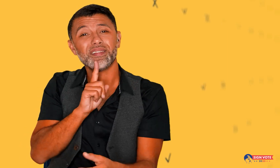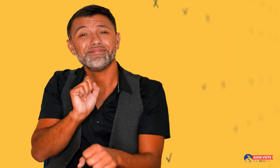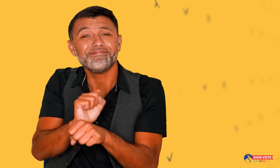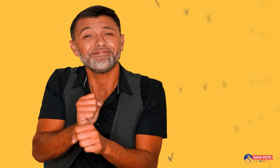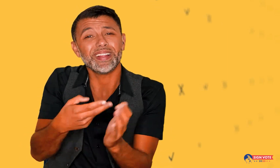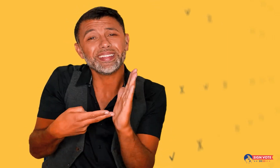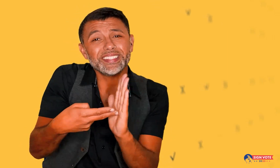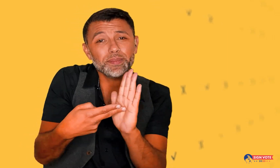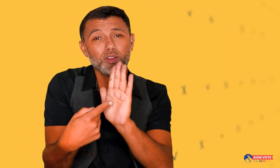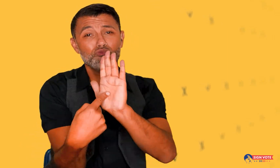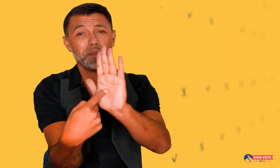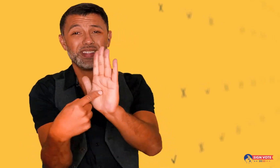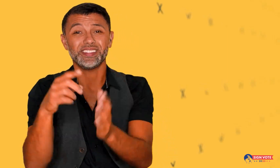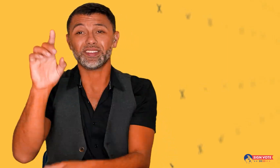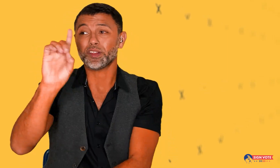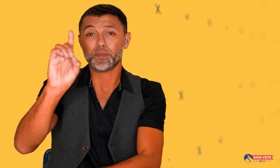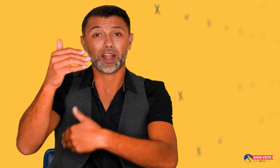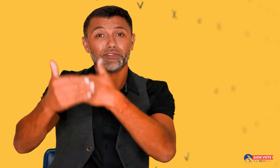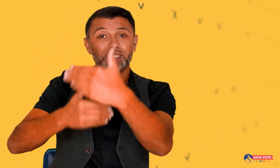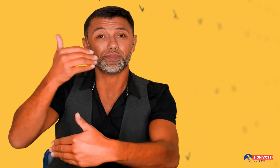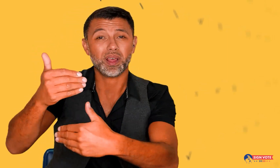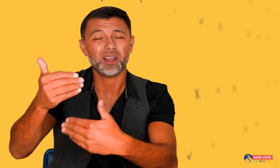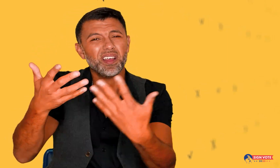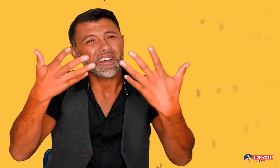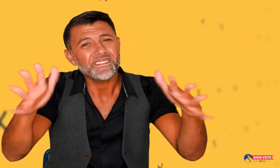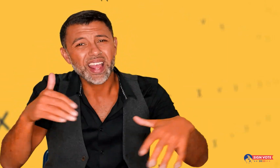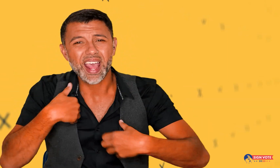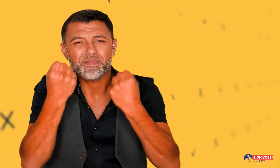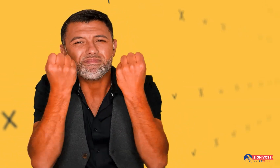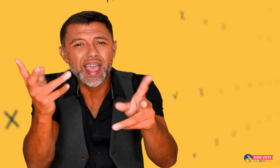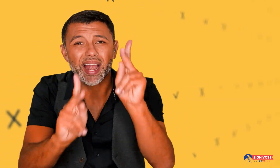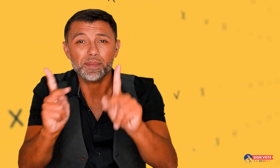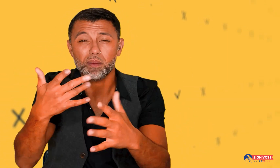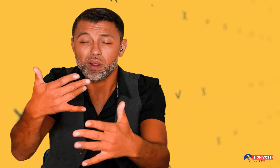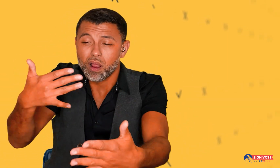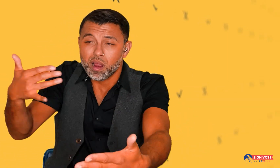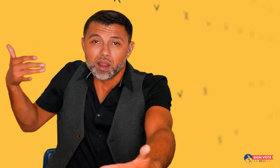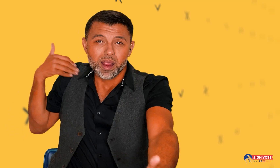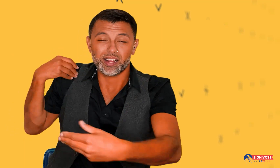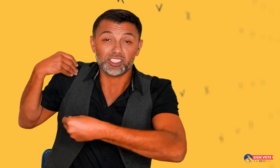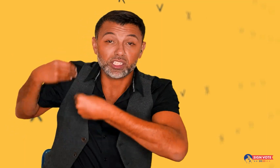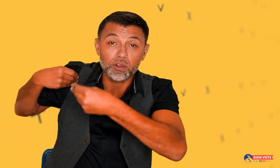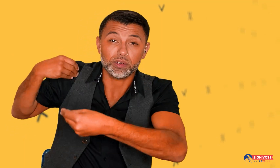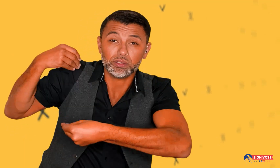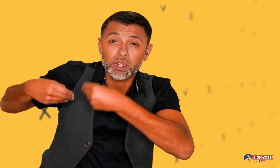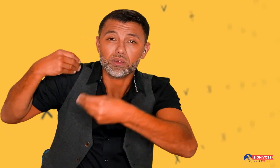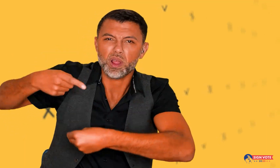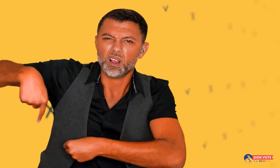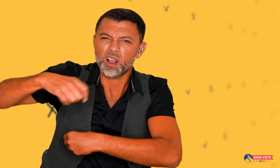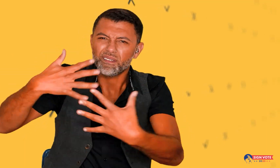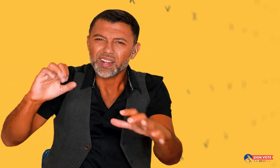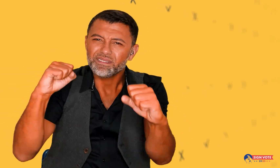accurate representation in our democratic process. Many people, from generation to generation,